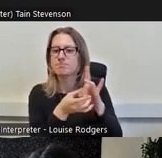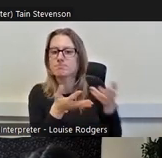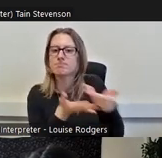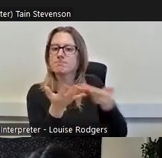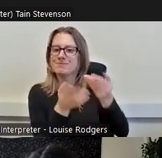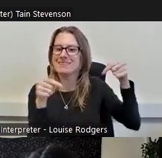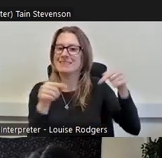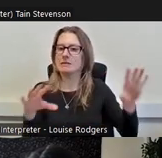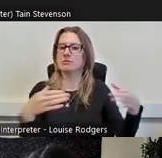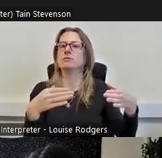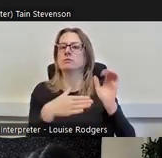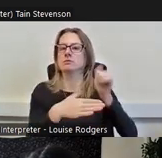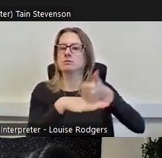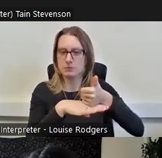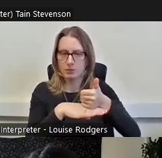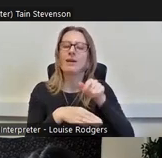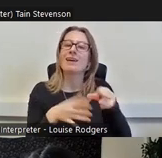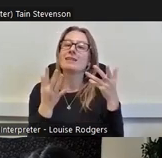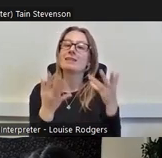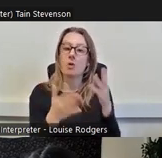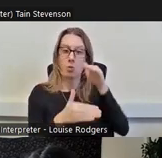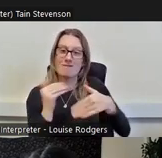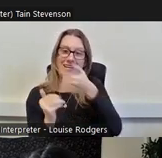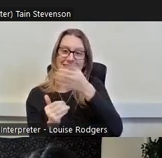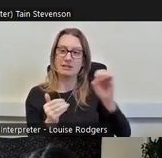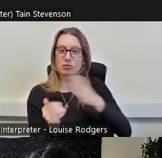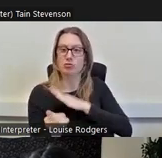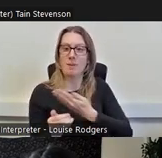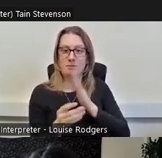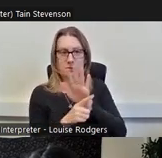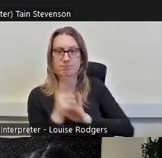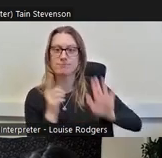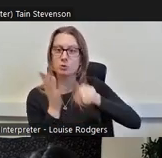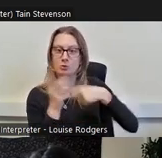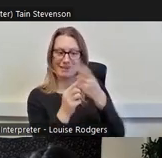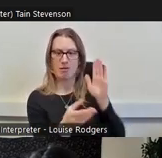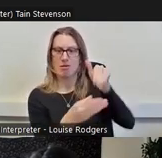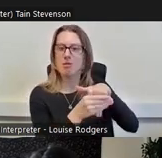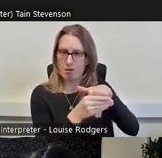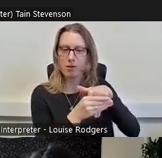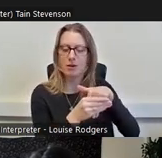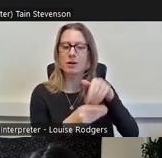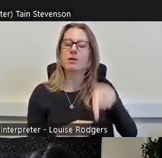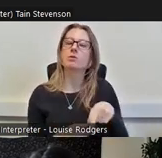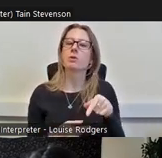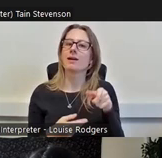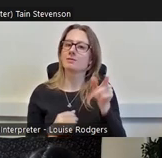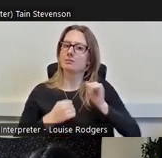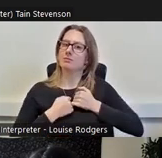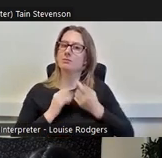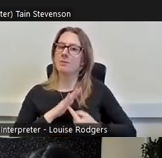We’ve now got over 600 members across the UK, so that's our main focus and our priority,